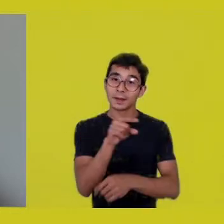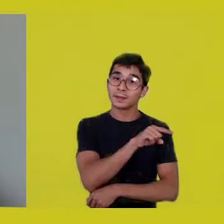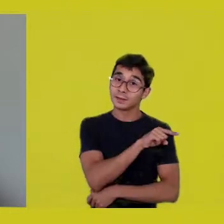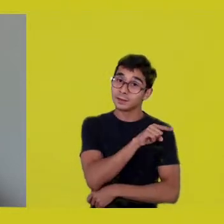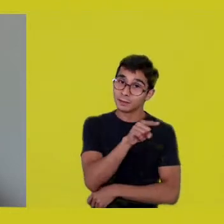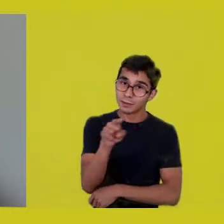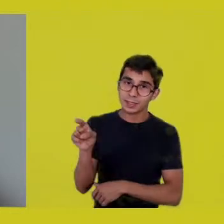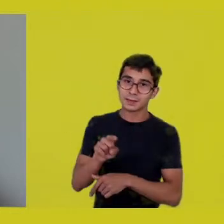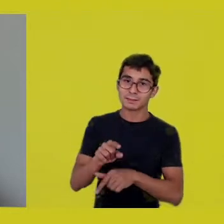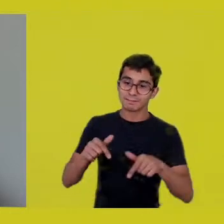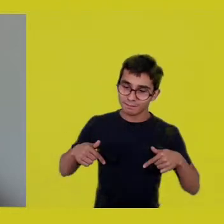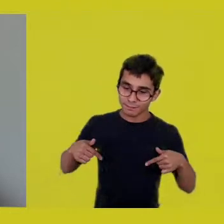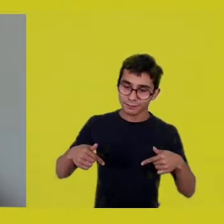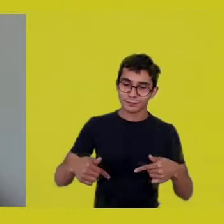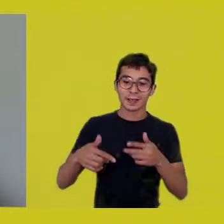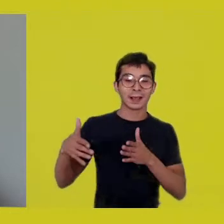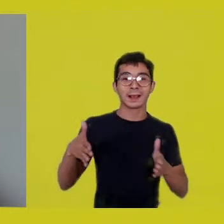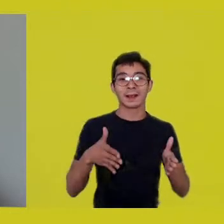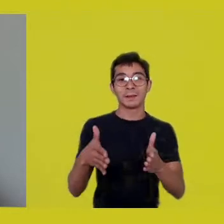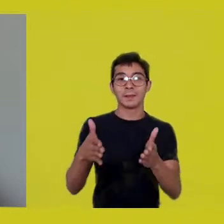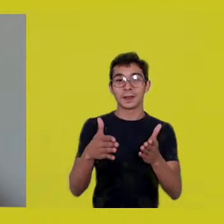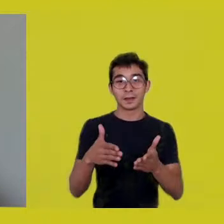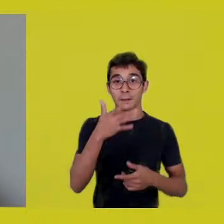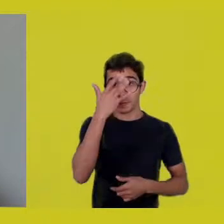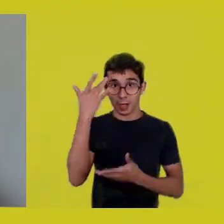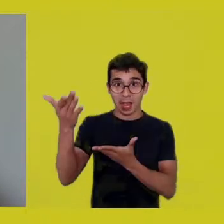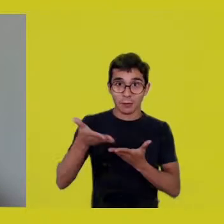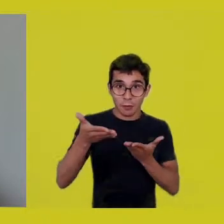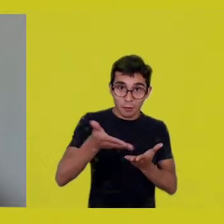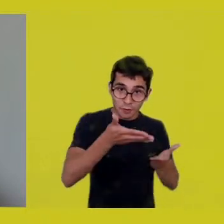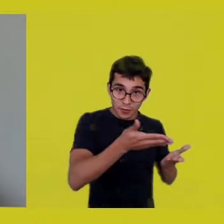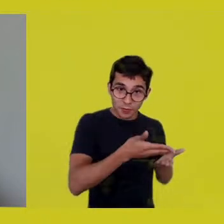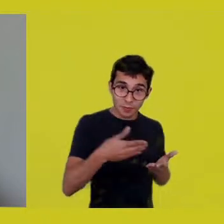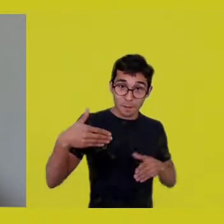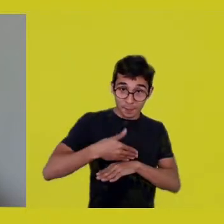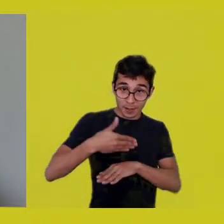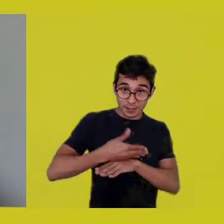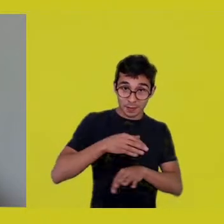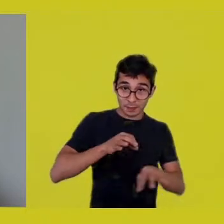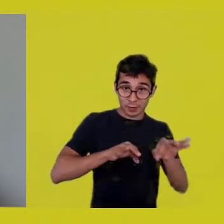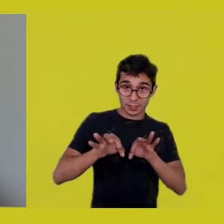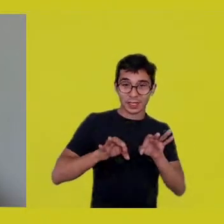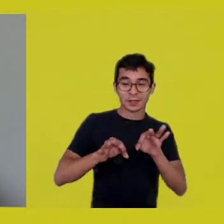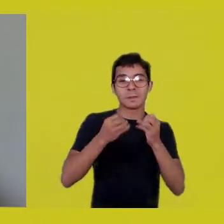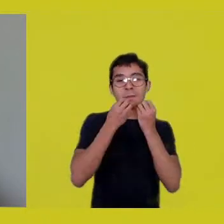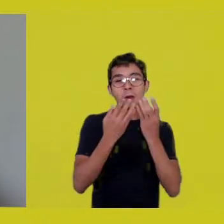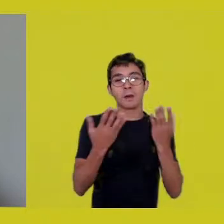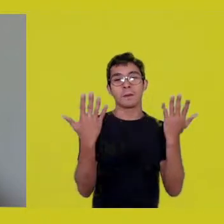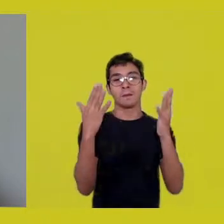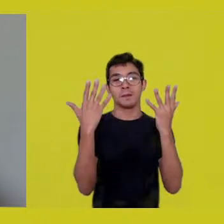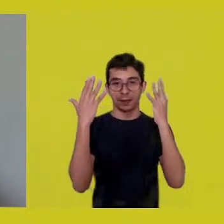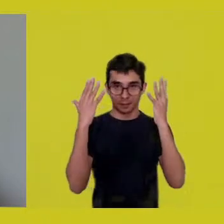long live to everyone who accepted the invitation to tag along and we’re here.